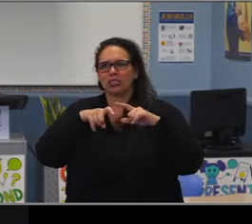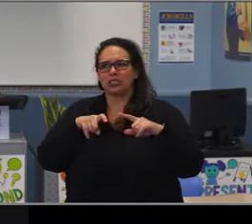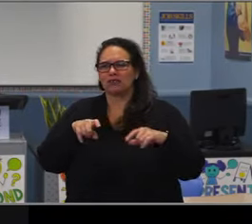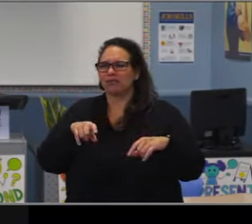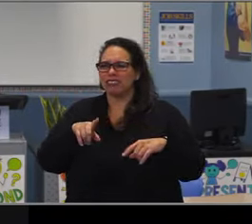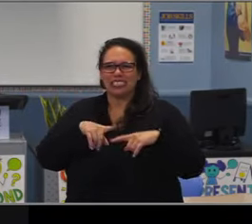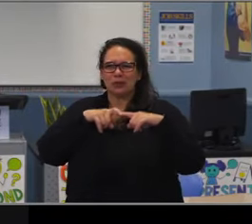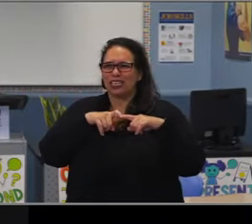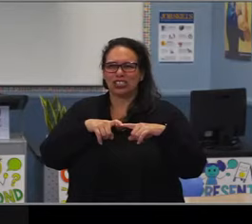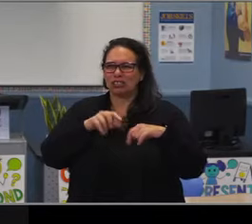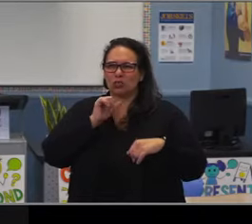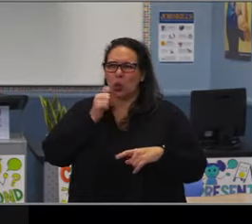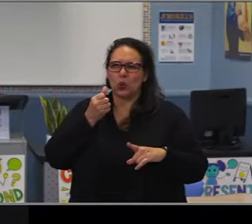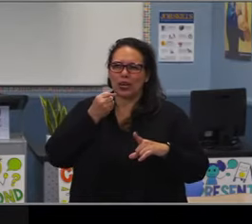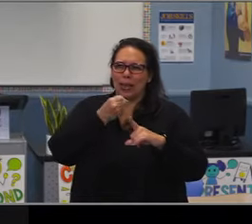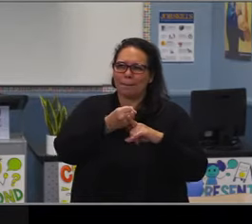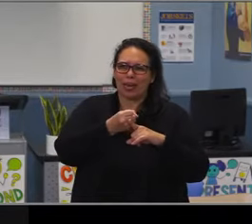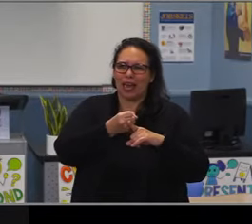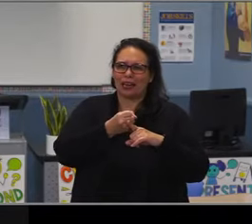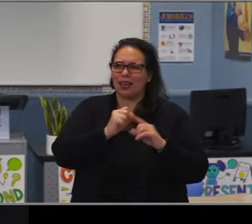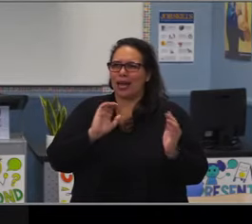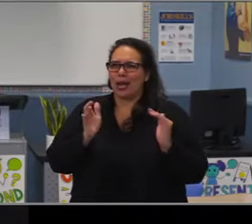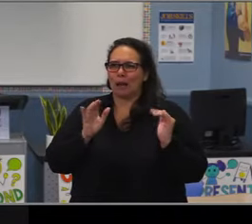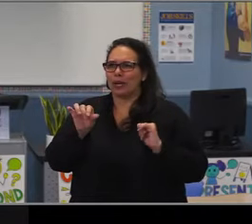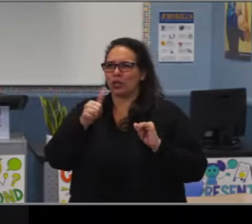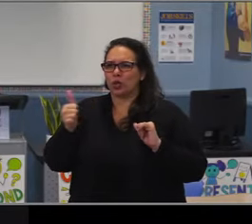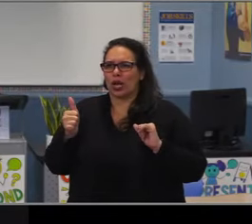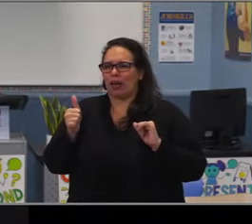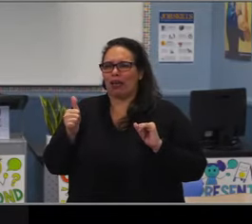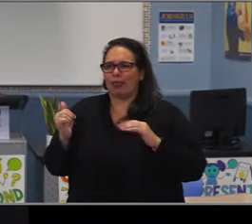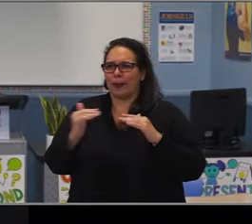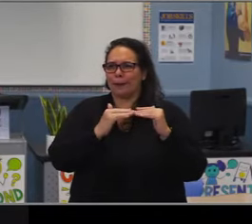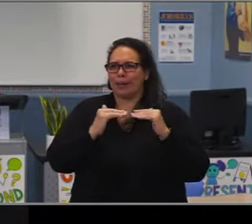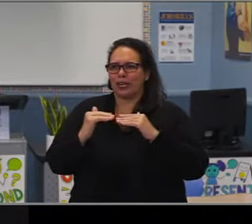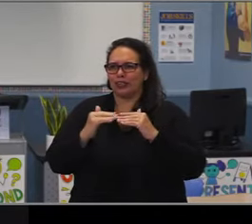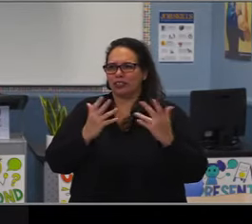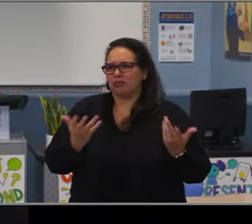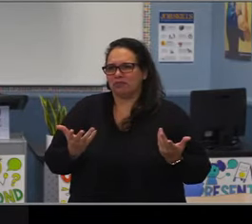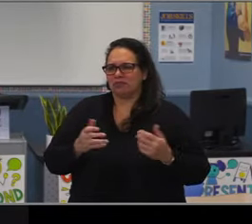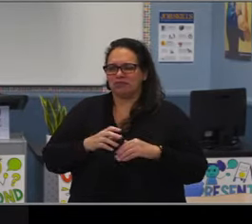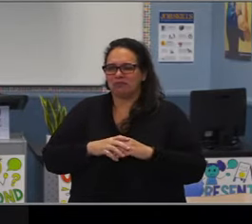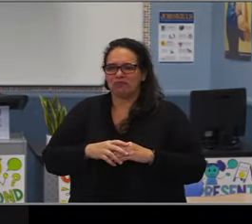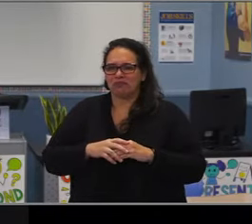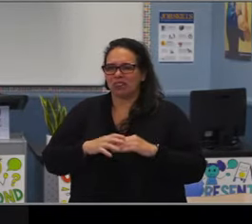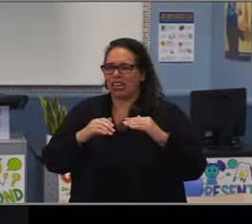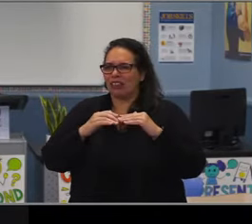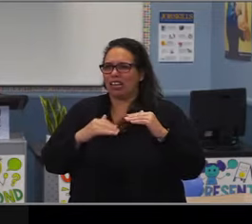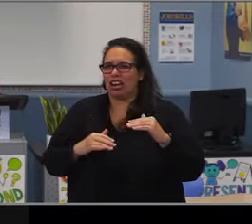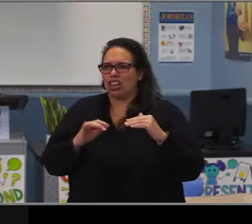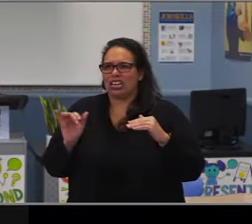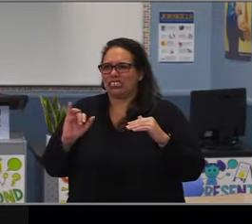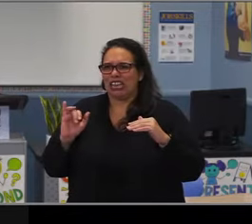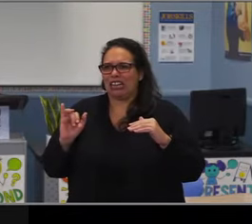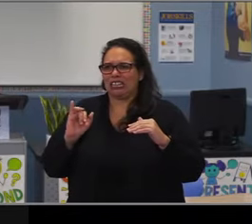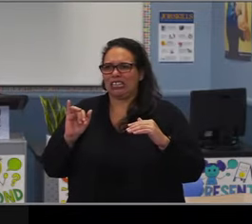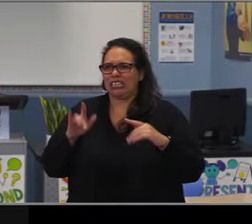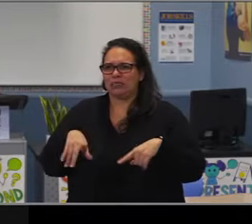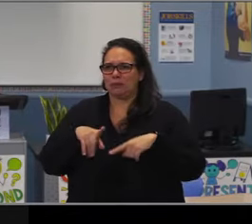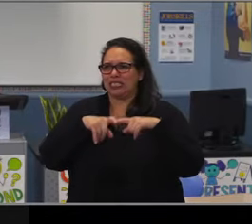or who are suspended, graduate at about an 82% rate, but our LatinX students in that category only graduated about a 74% rate. So that's an area where